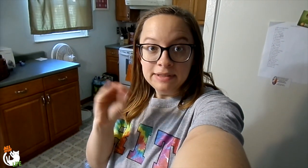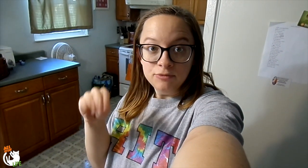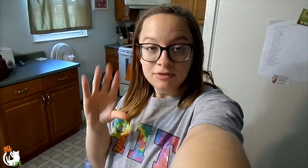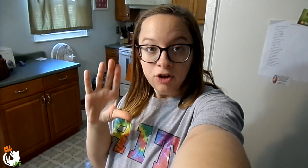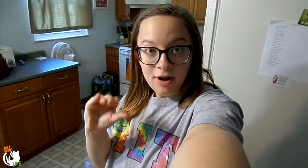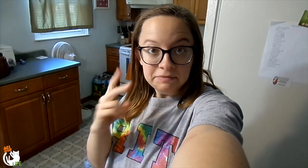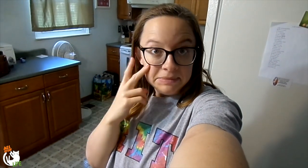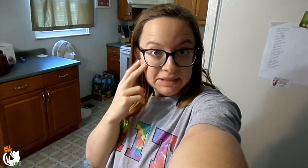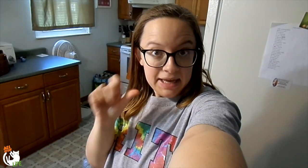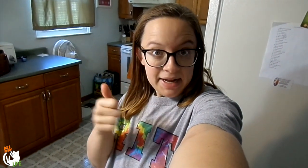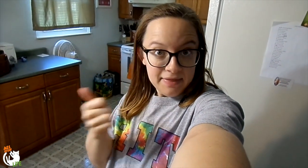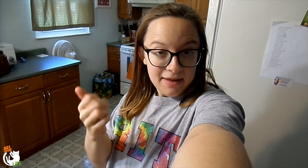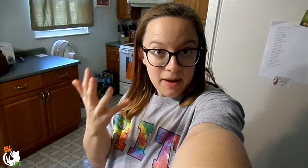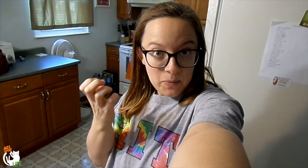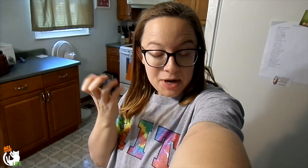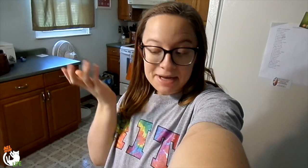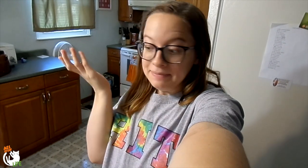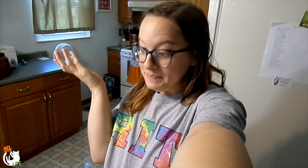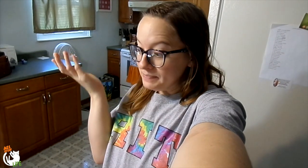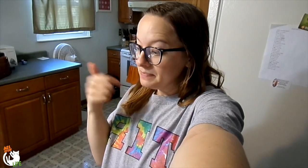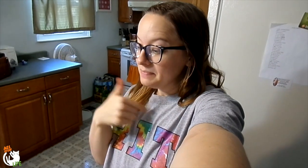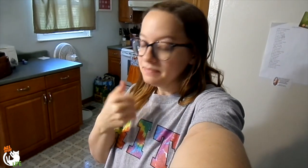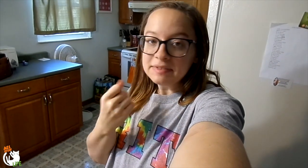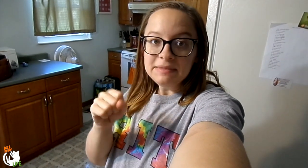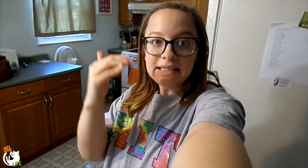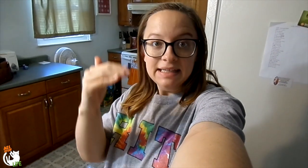because there's a 50%. So we'll see if there's anything I want.